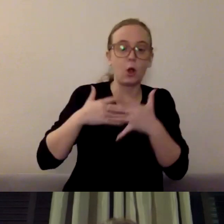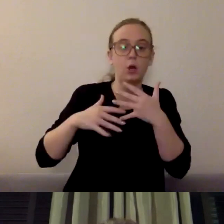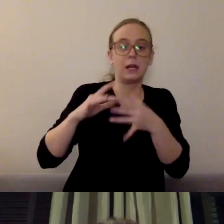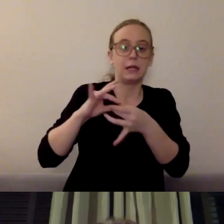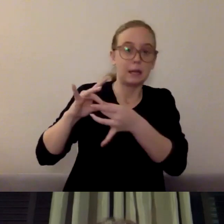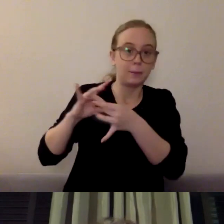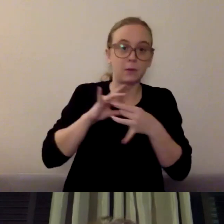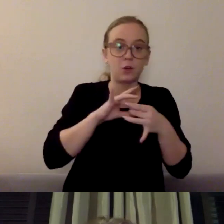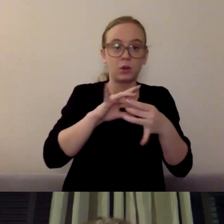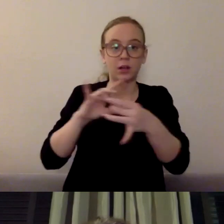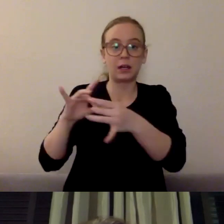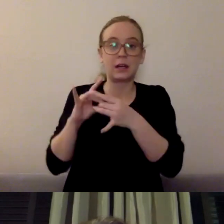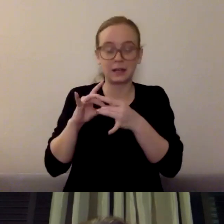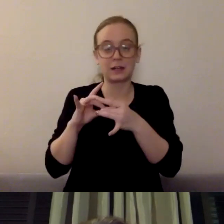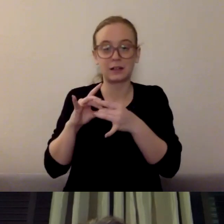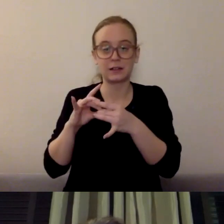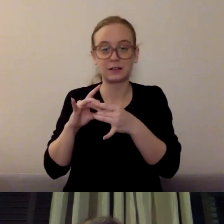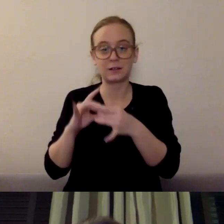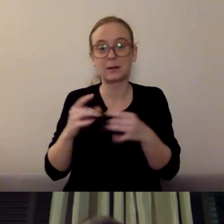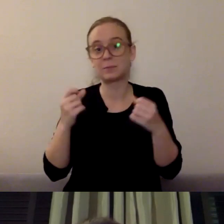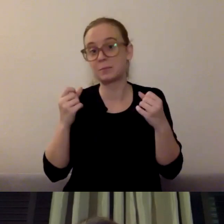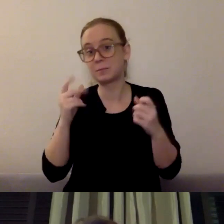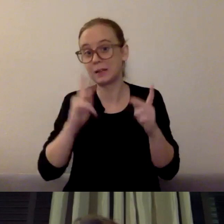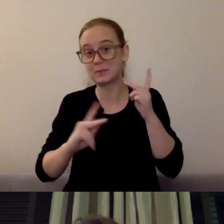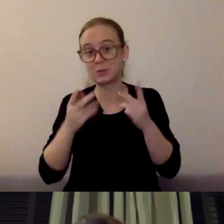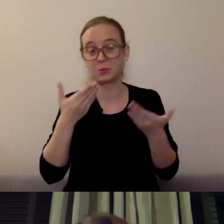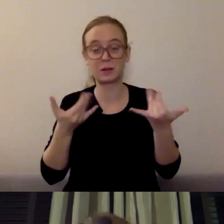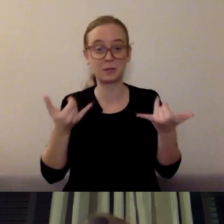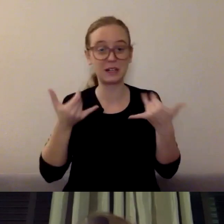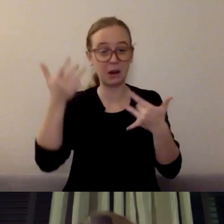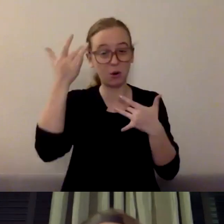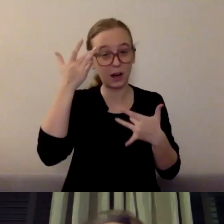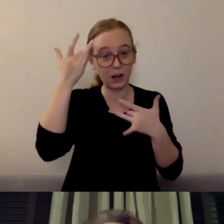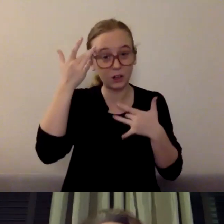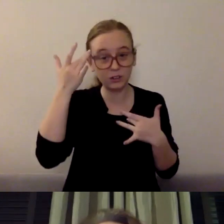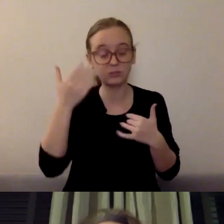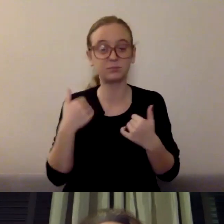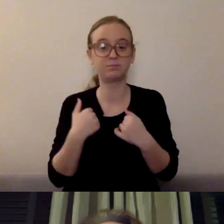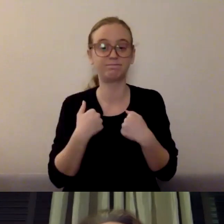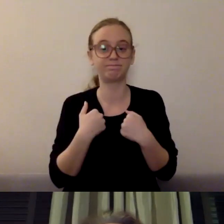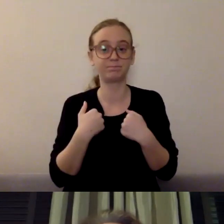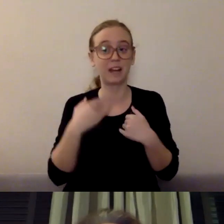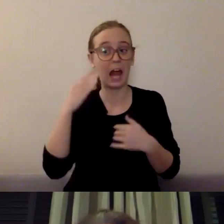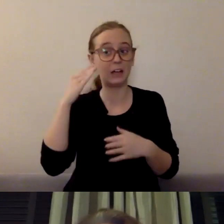because of the current pandemic. There are teens that are missing milestone events and they may be worried about their future,